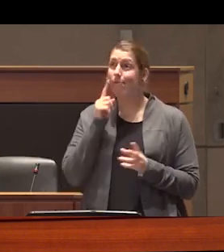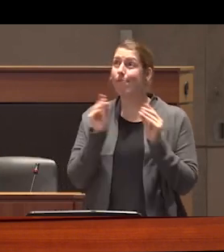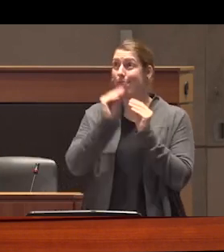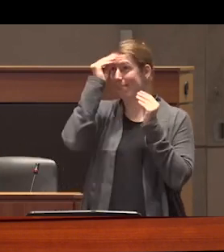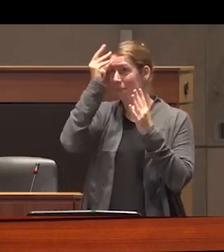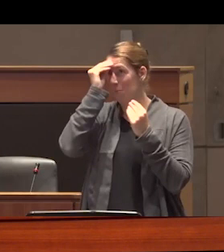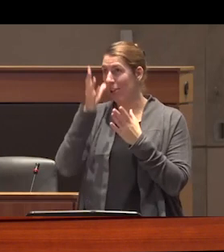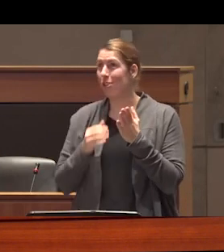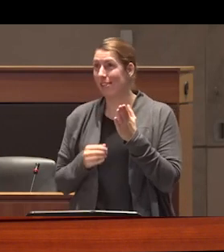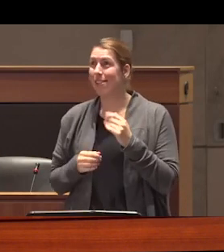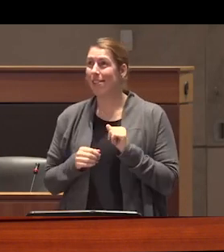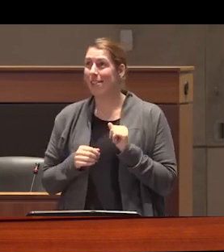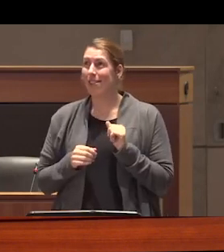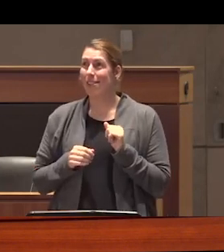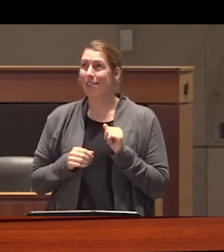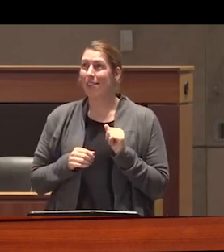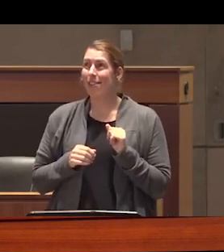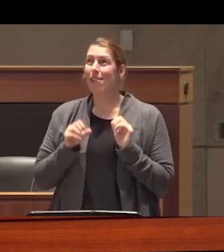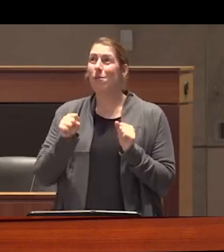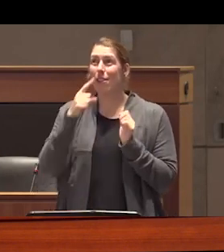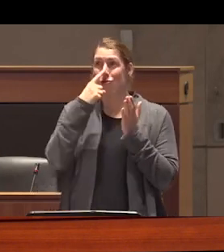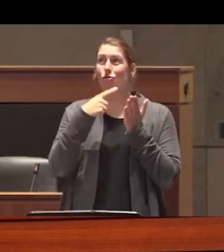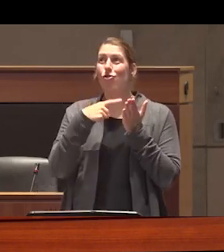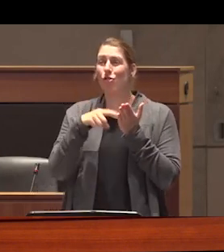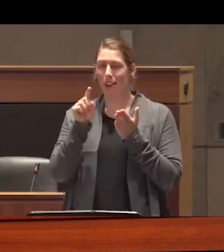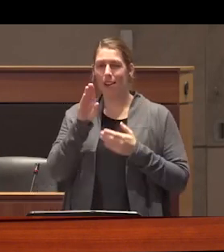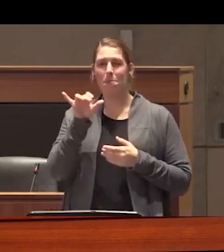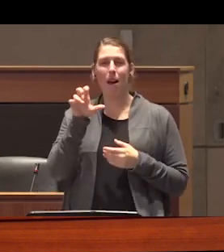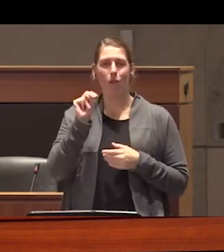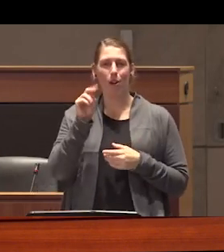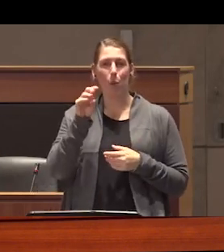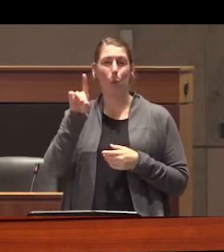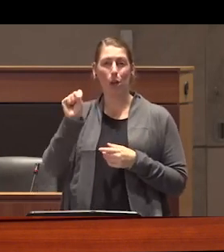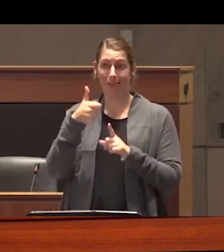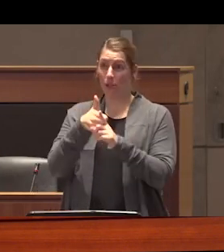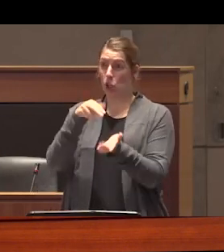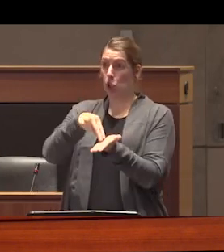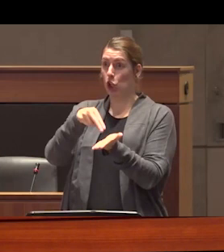this uh I'd like you to see uh Byron wood struggle as a nurse he was mandated by his